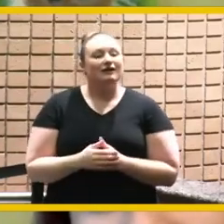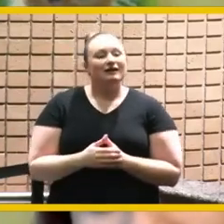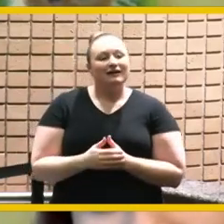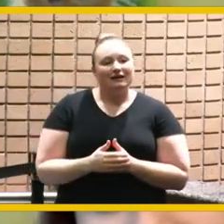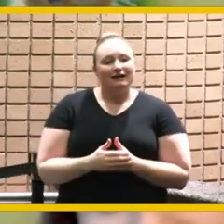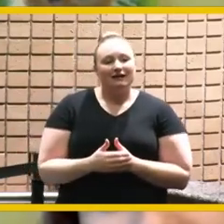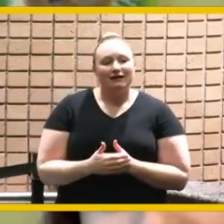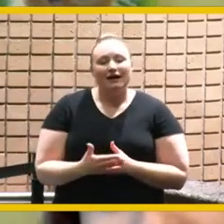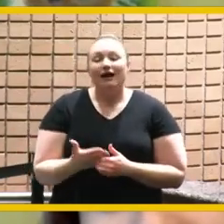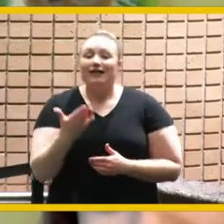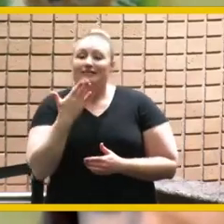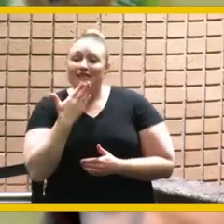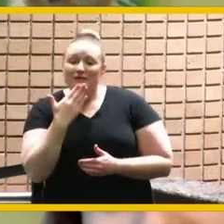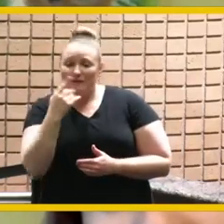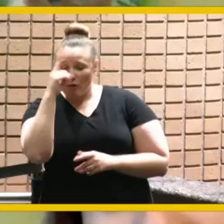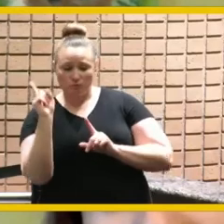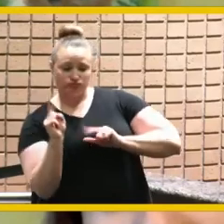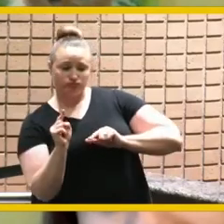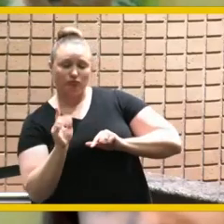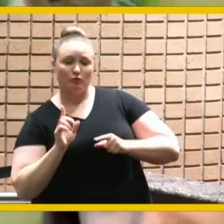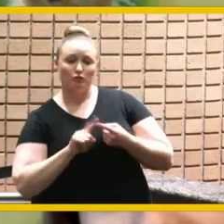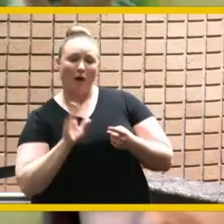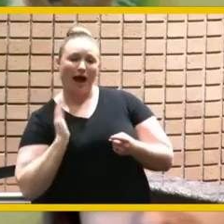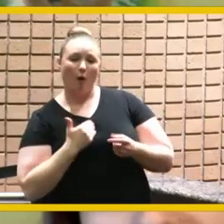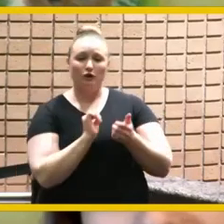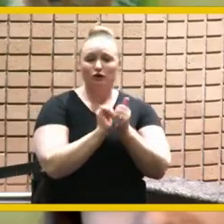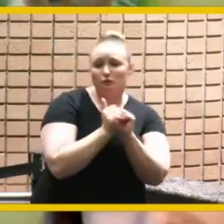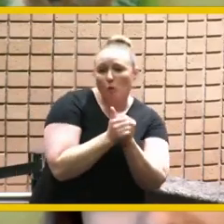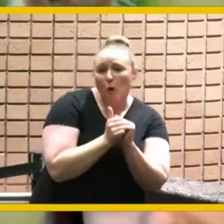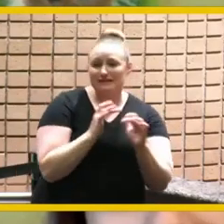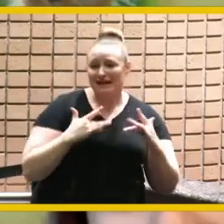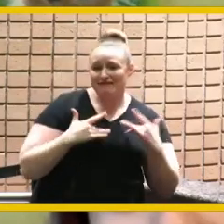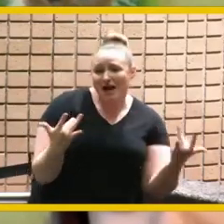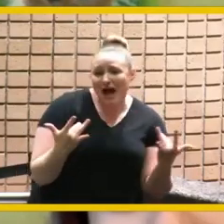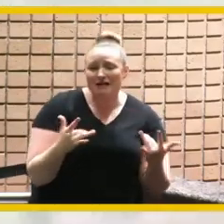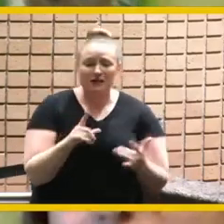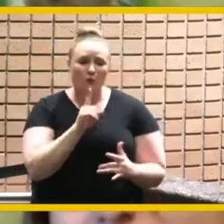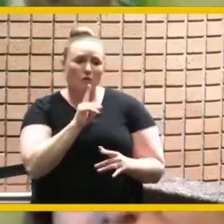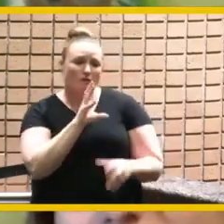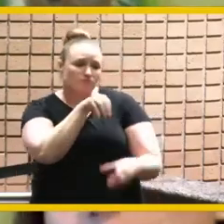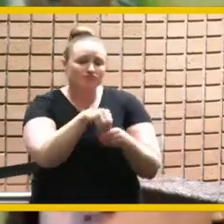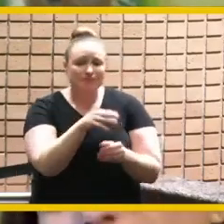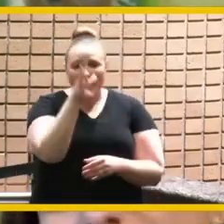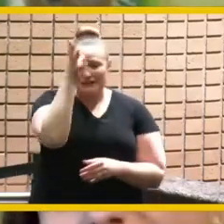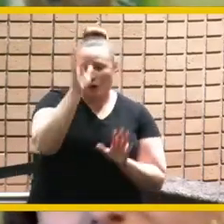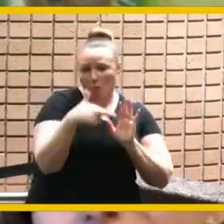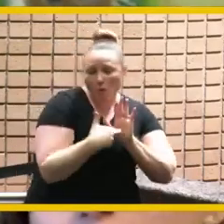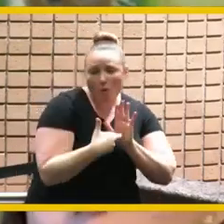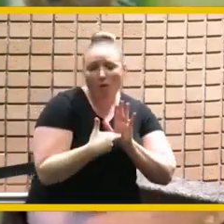our sports events and being my dad and being such a role model hey dad as we're all gonna say i'm so